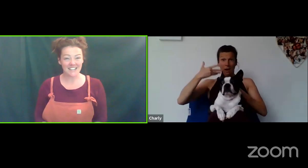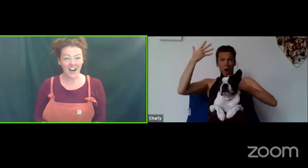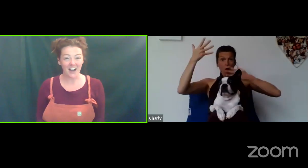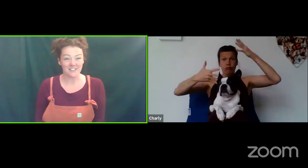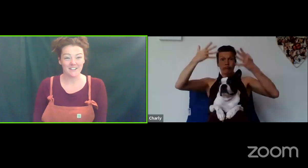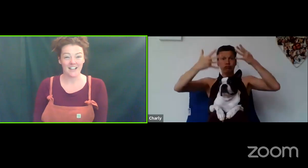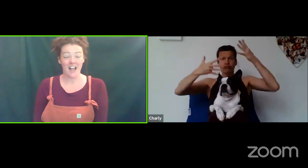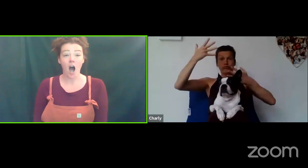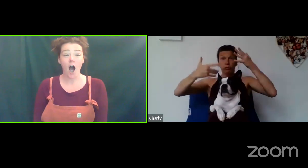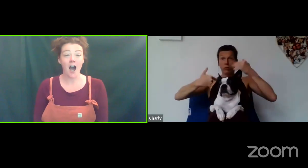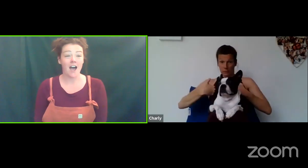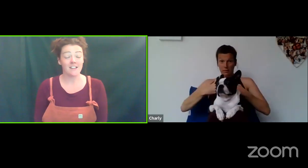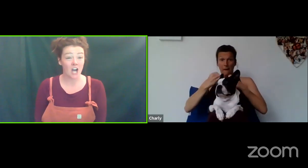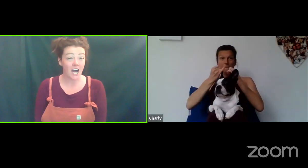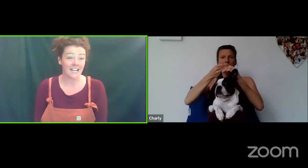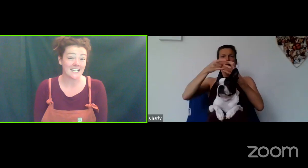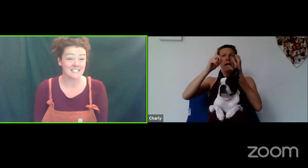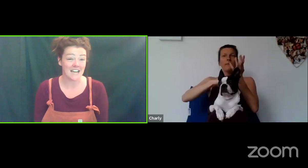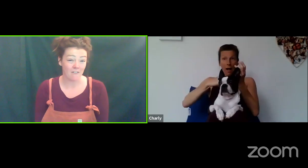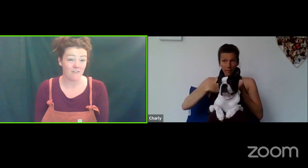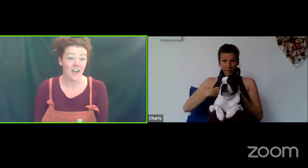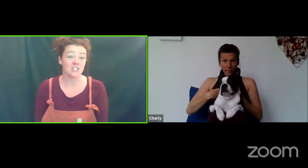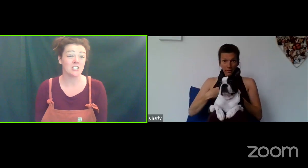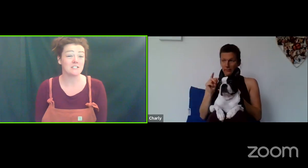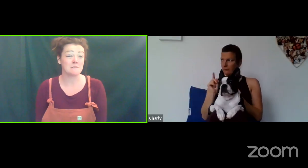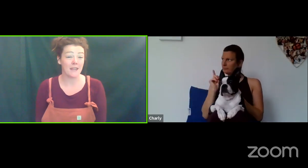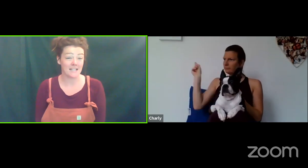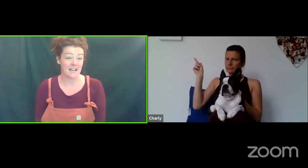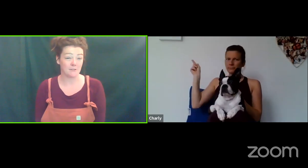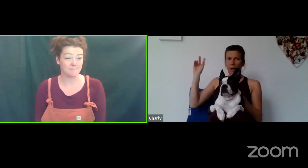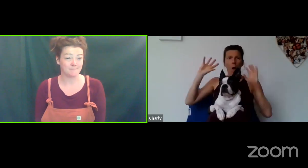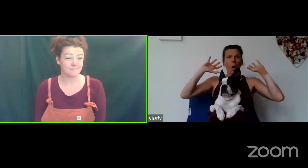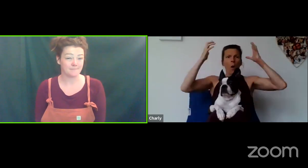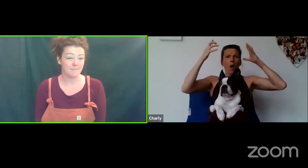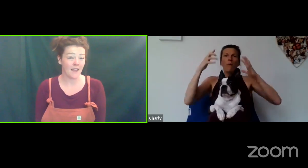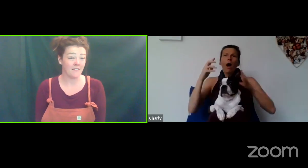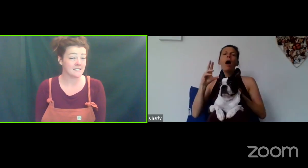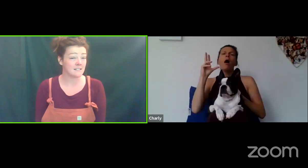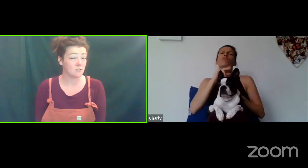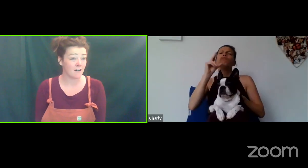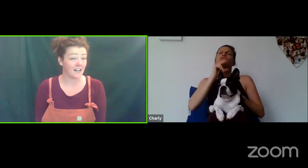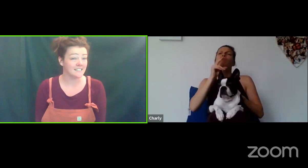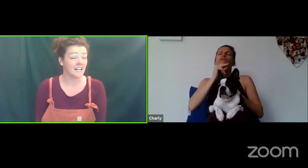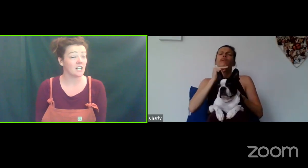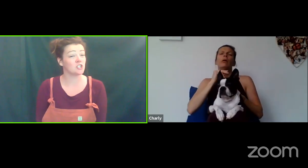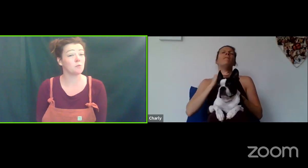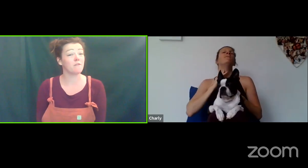So, Charly is deaf and she uses BSL, and this is Laura and she'll be